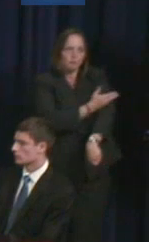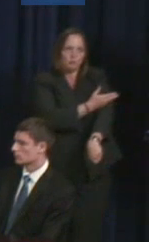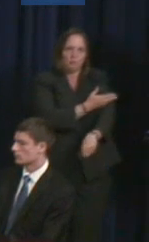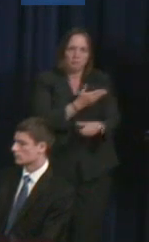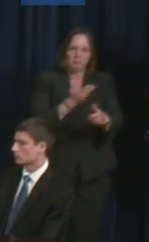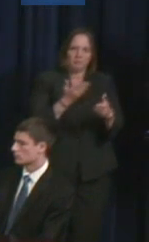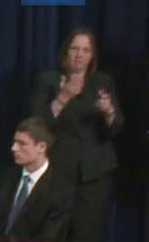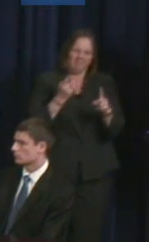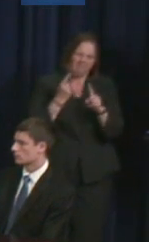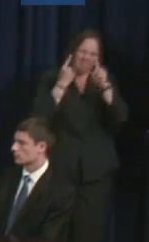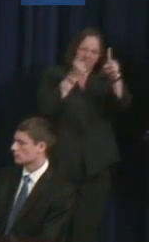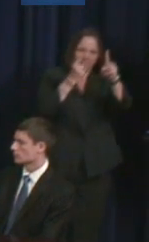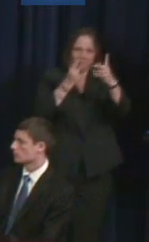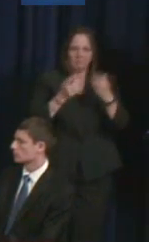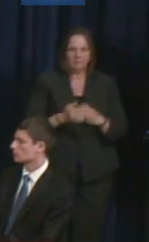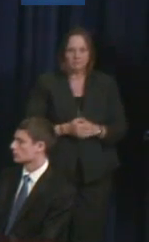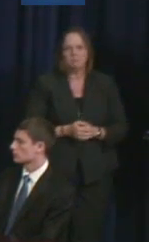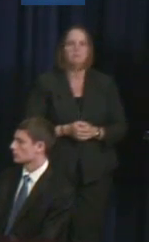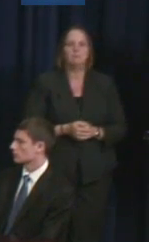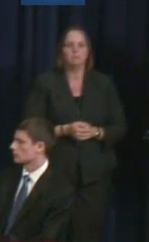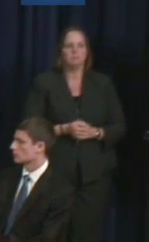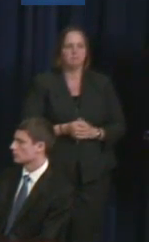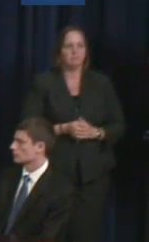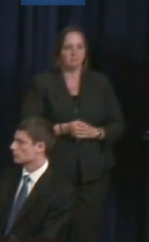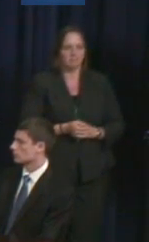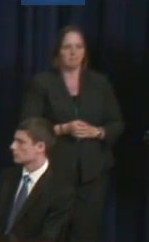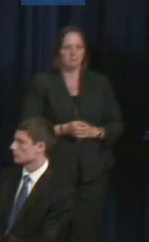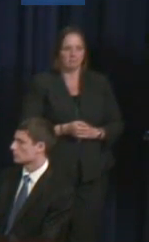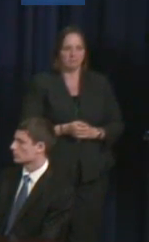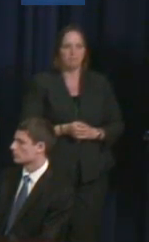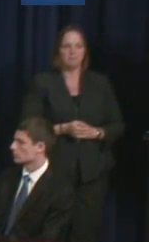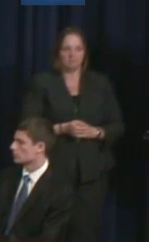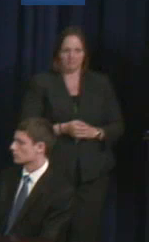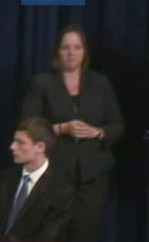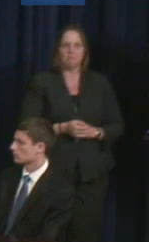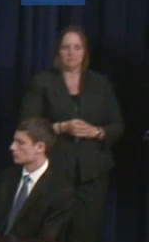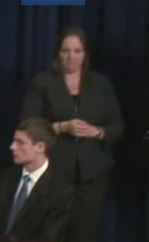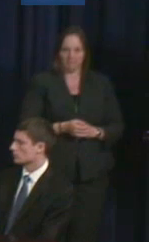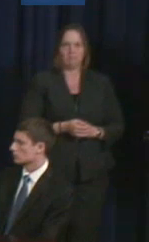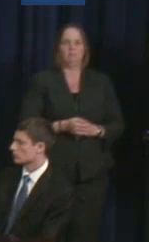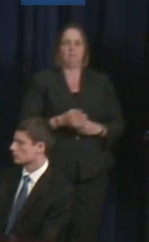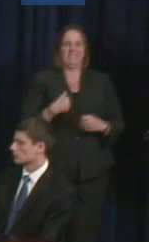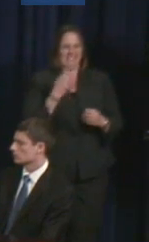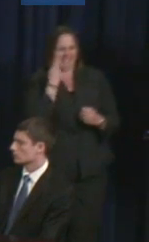So seeing our athletes -- in 1989, UTA started offering